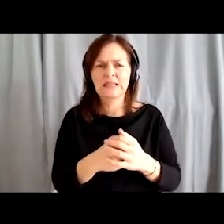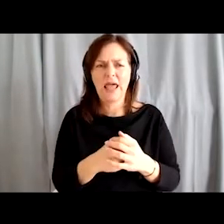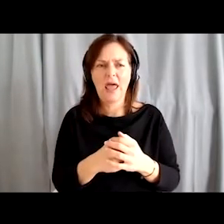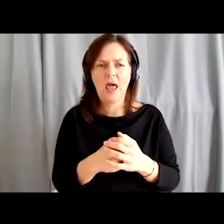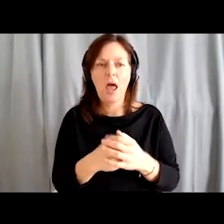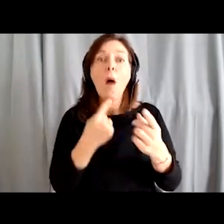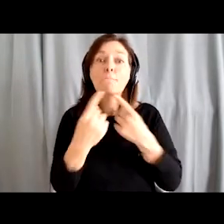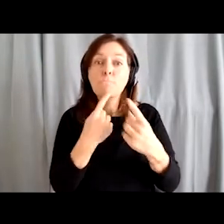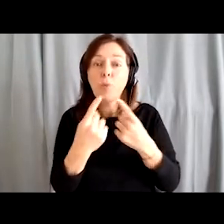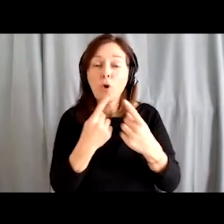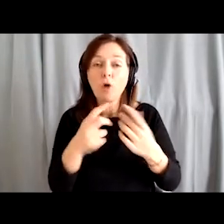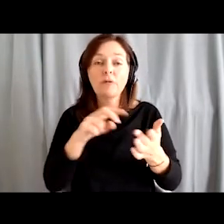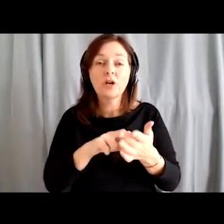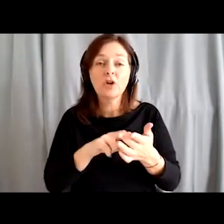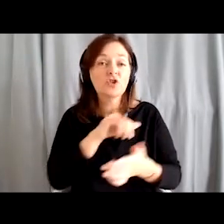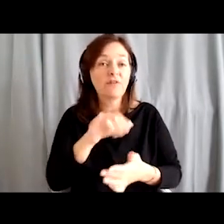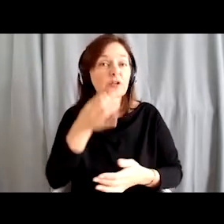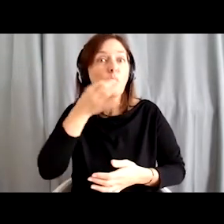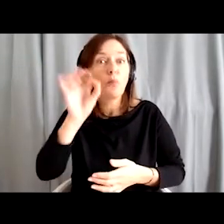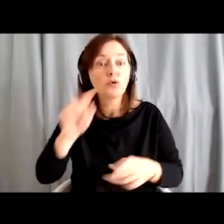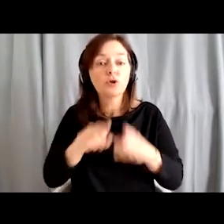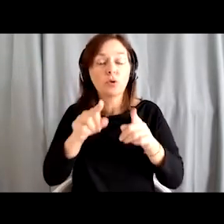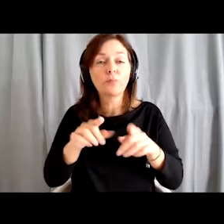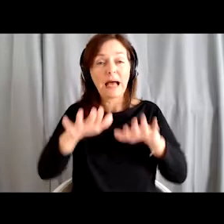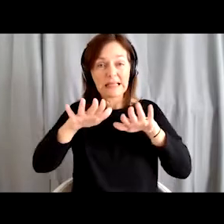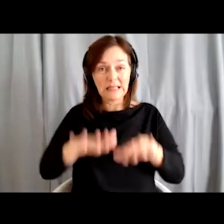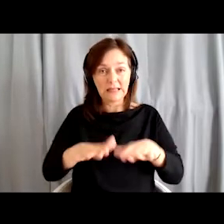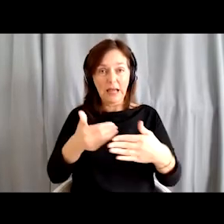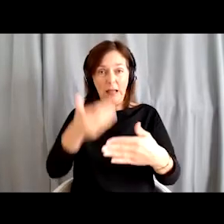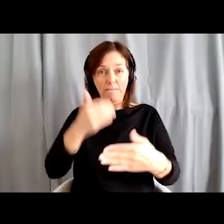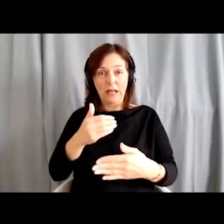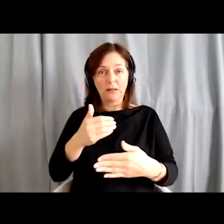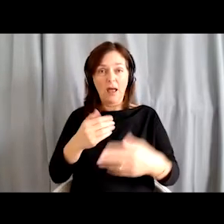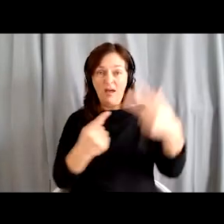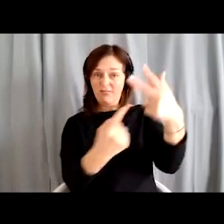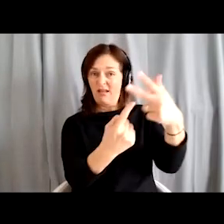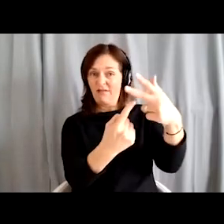The conversation is still better than sitting in front of a television. I often tell myself that I will still be able to watch movies